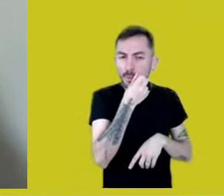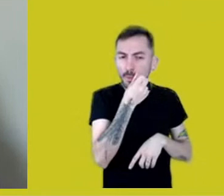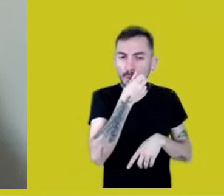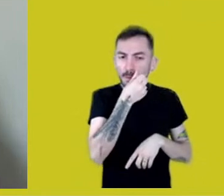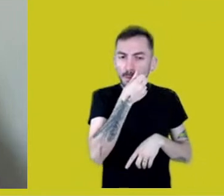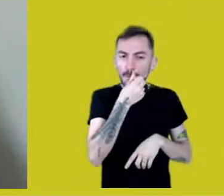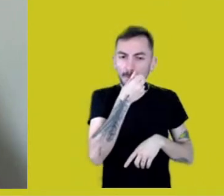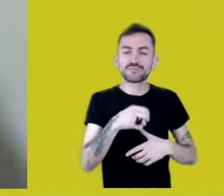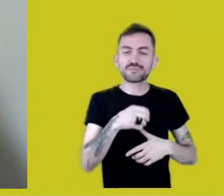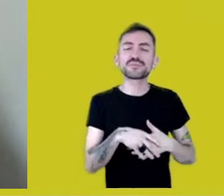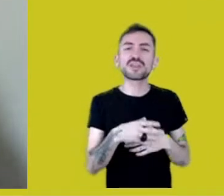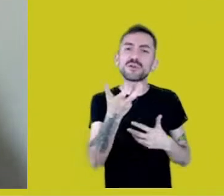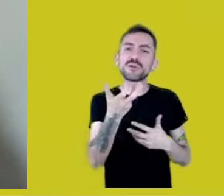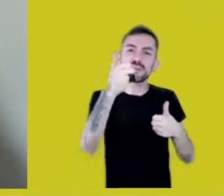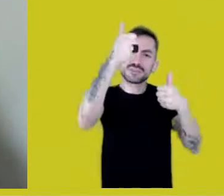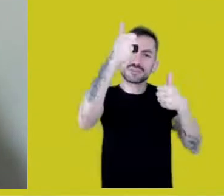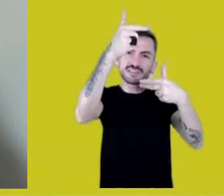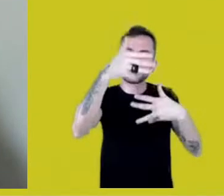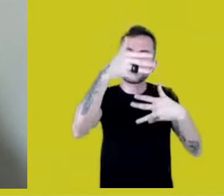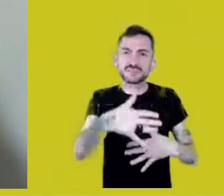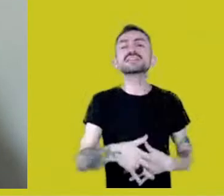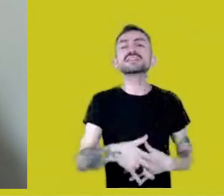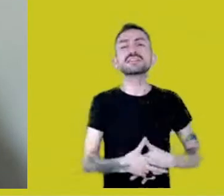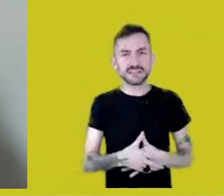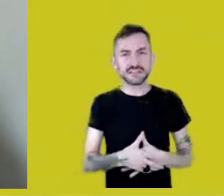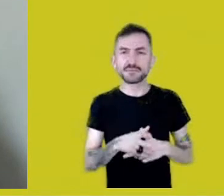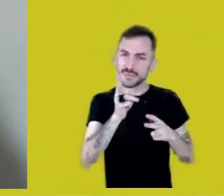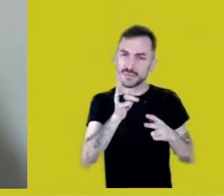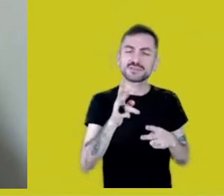I’d like you to comment a bit more on this issue.